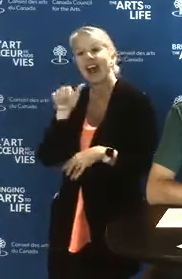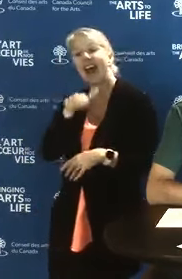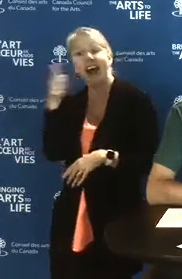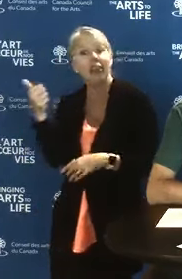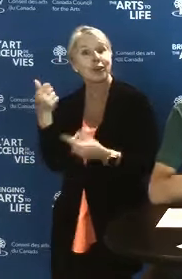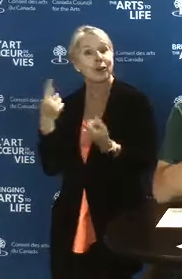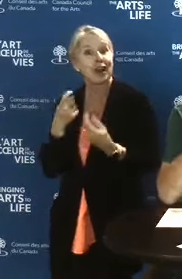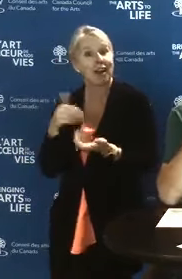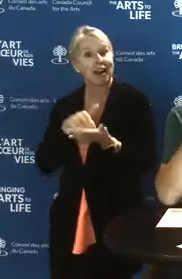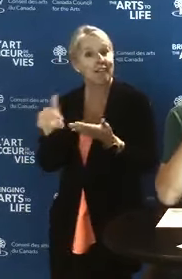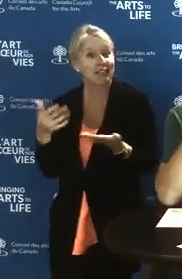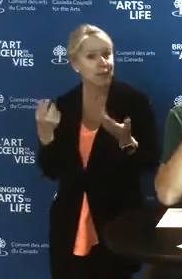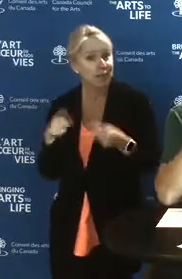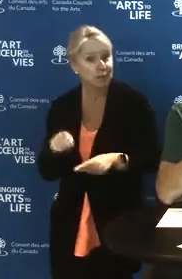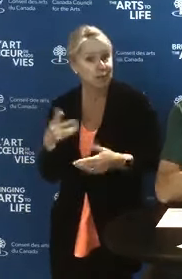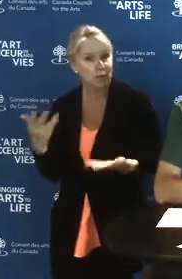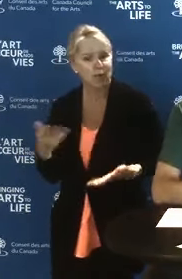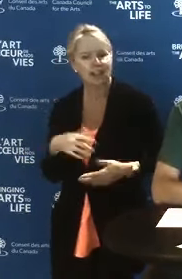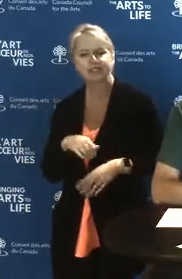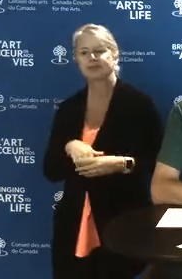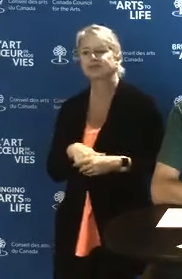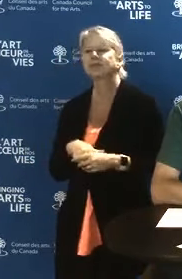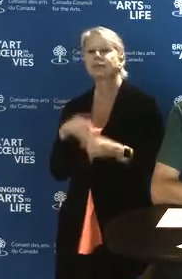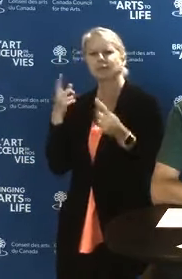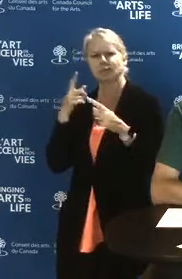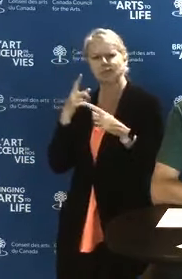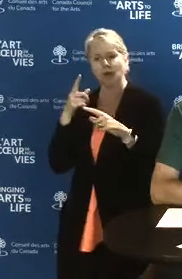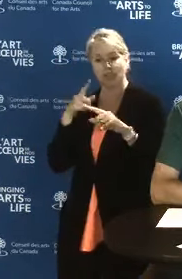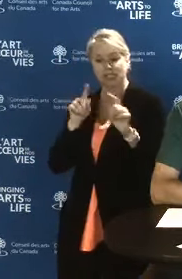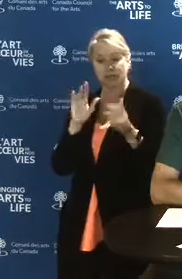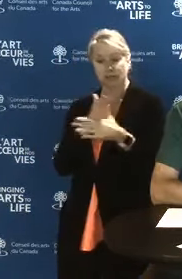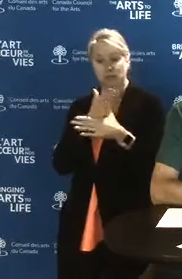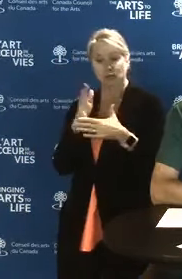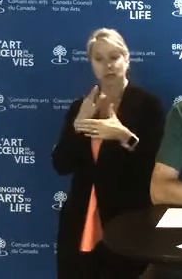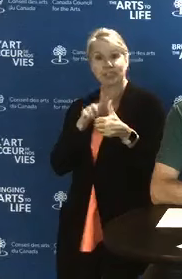What is the difference between digital creation and a digital strategy?